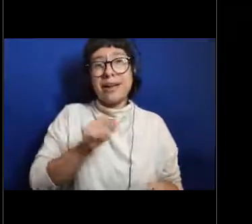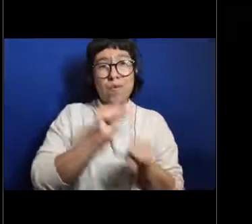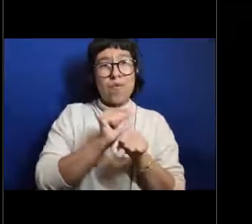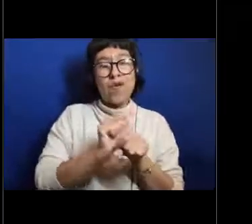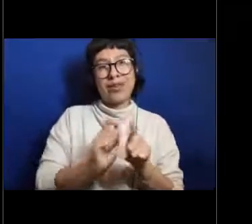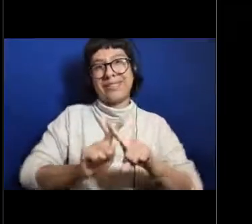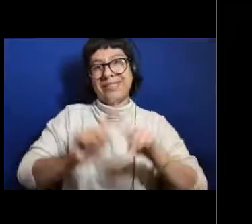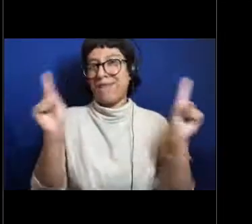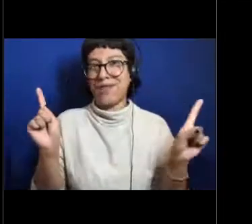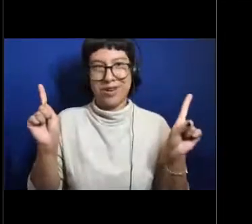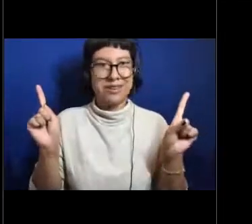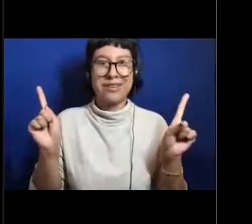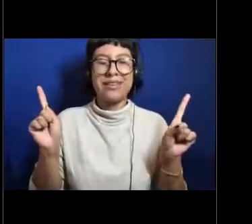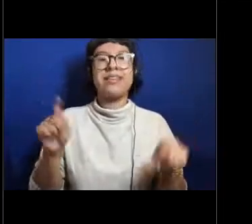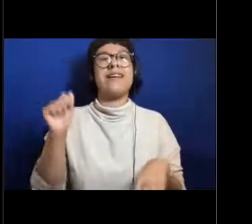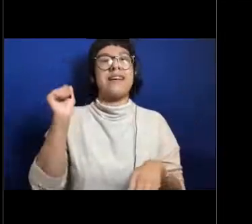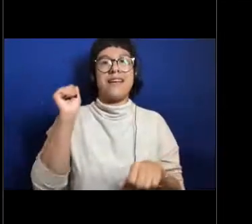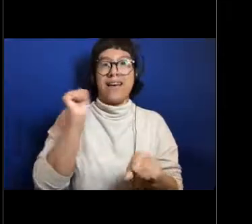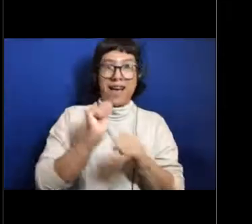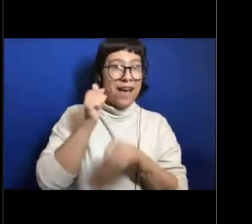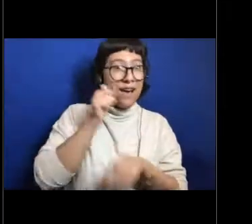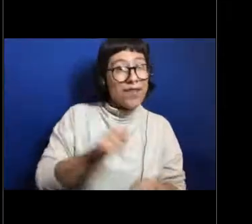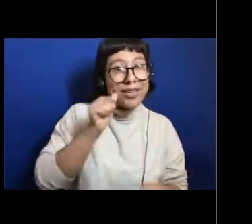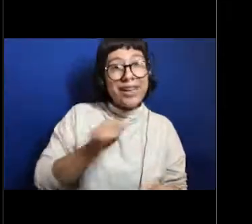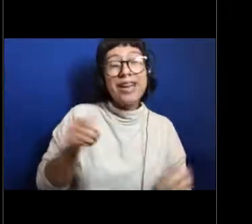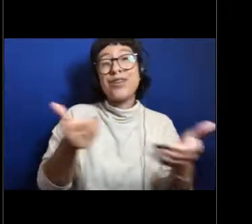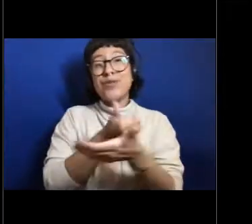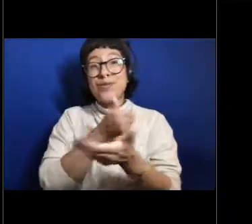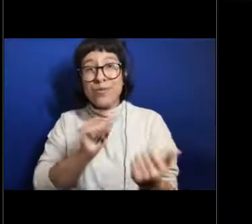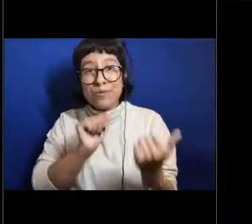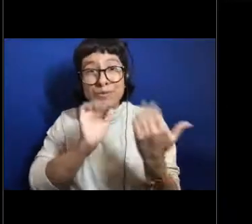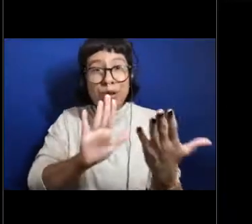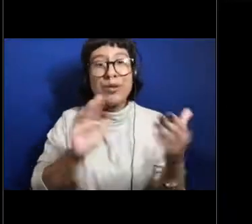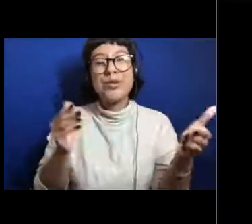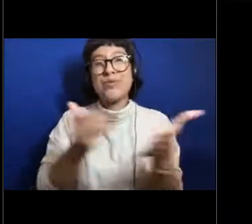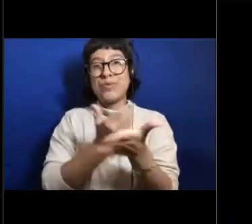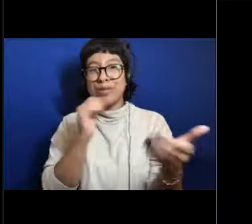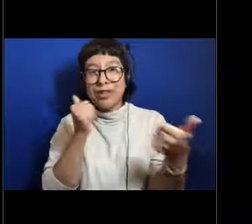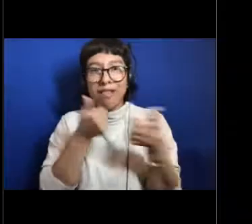Every day we get to tackle new problems and we get to do new things and I absolutely love that.